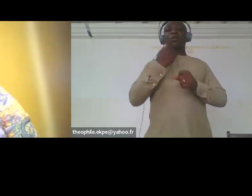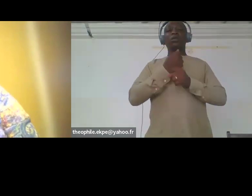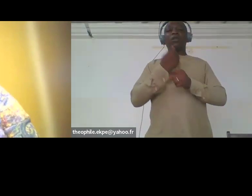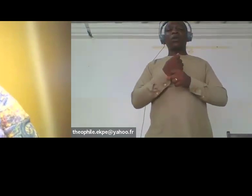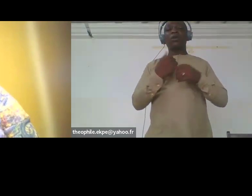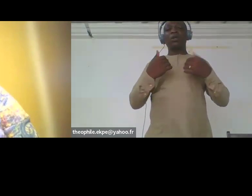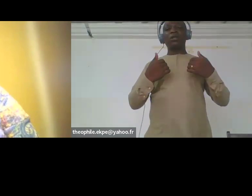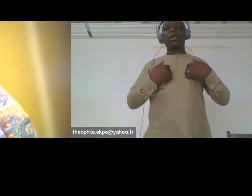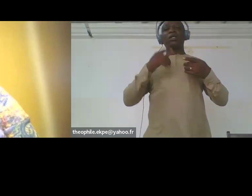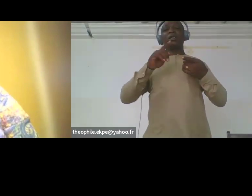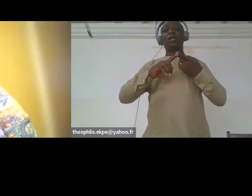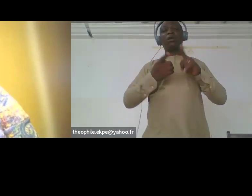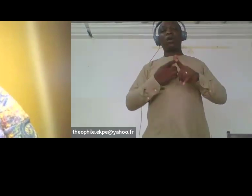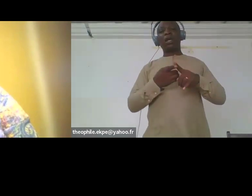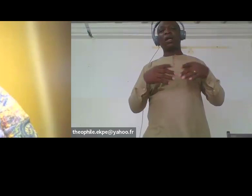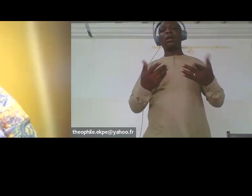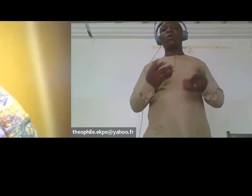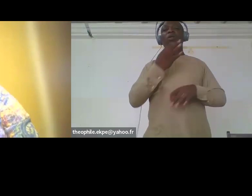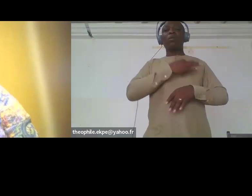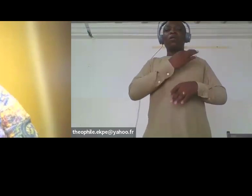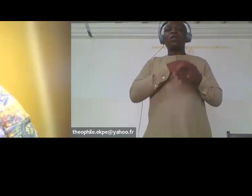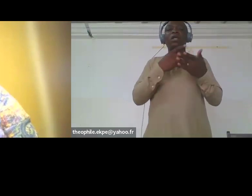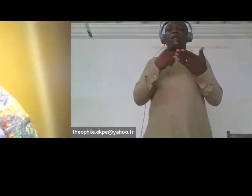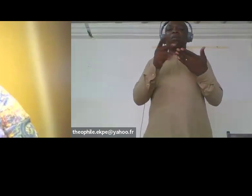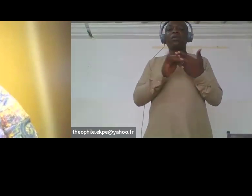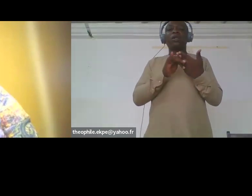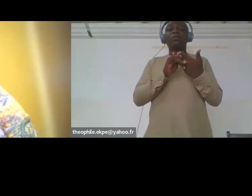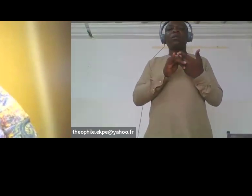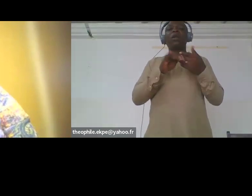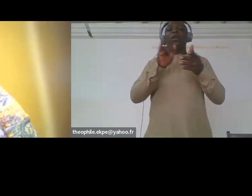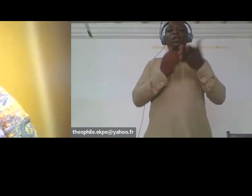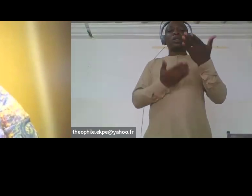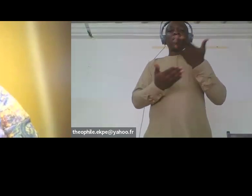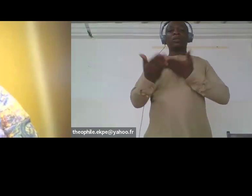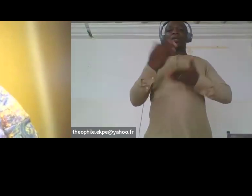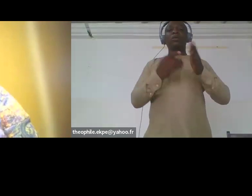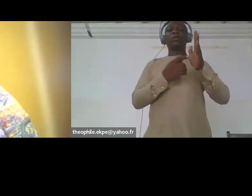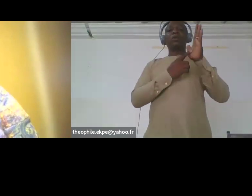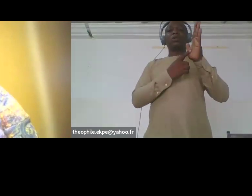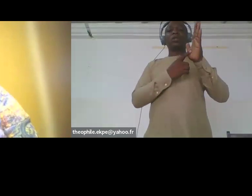I want also to emphasize that you should be intentional in adopting an